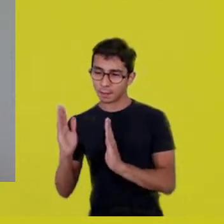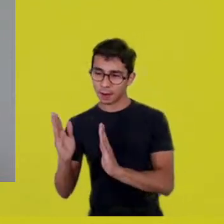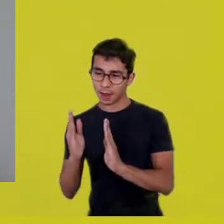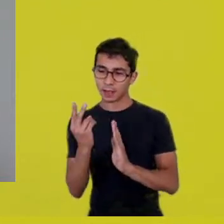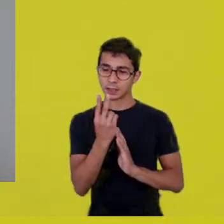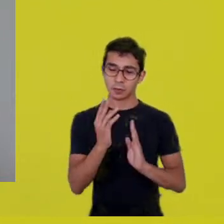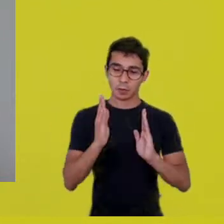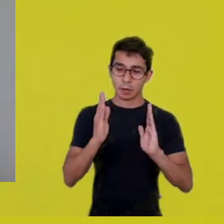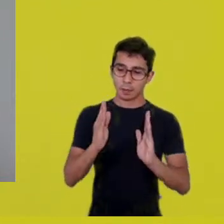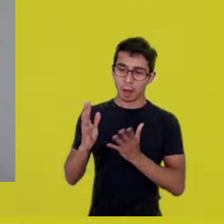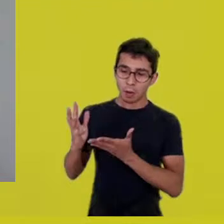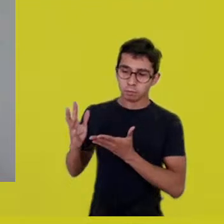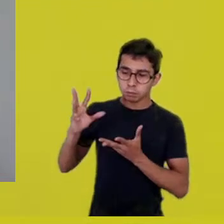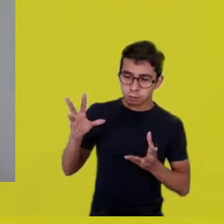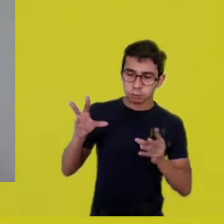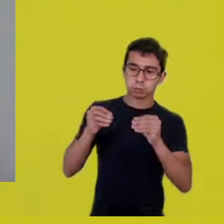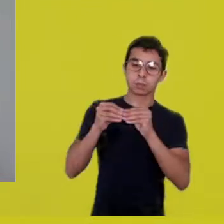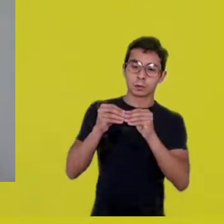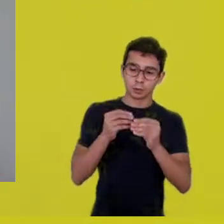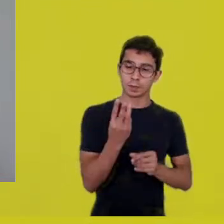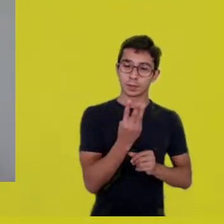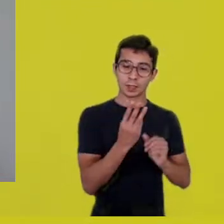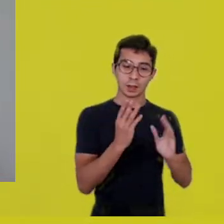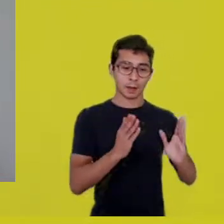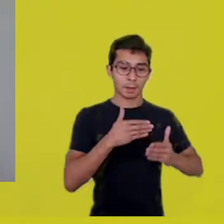what this laboratory will become,